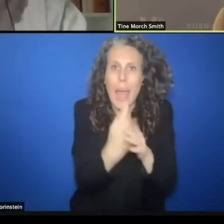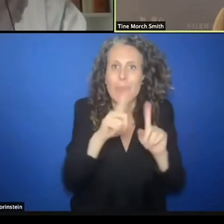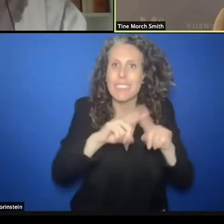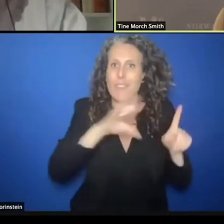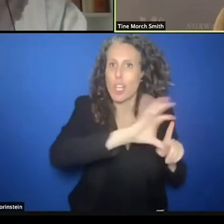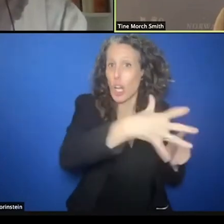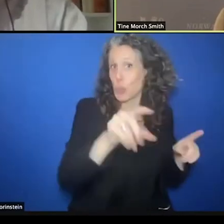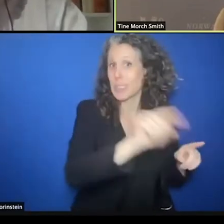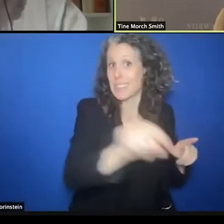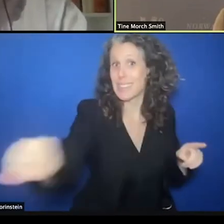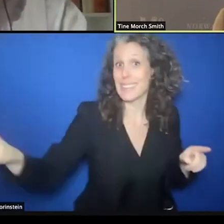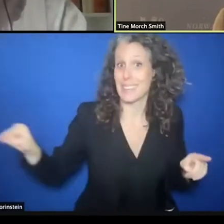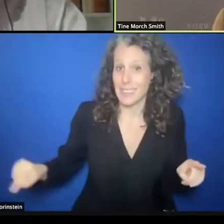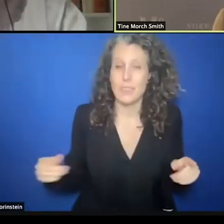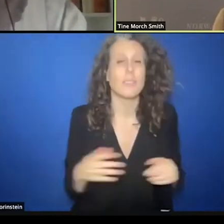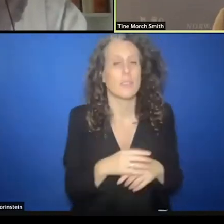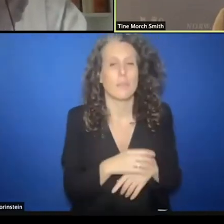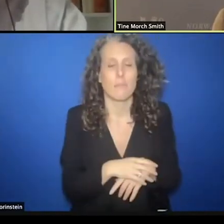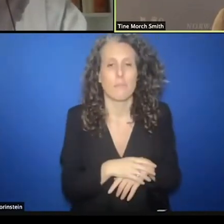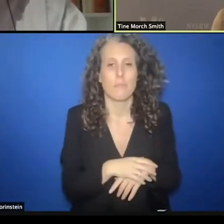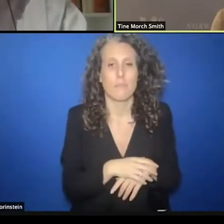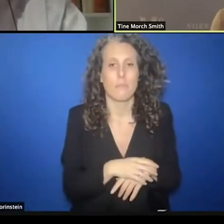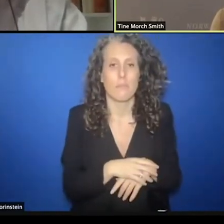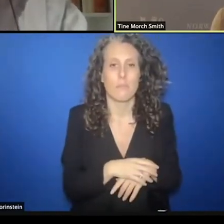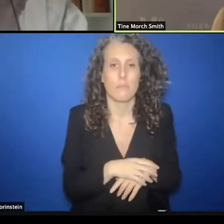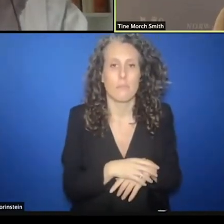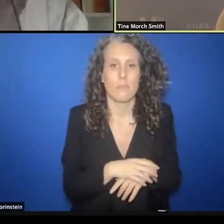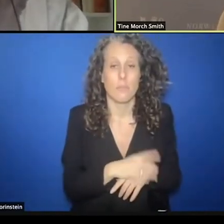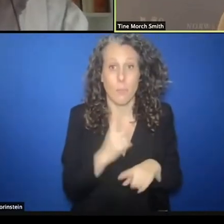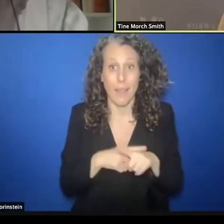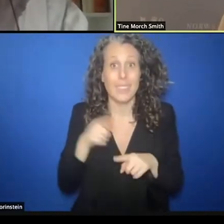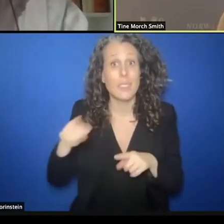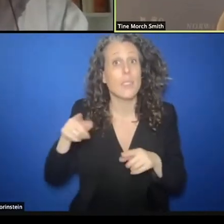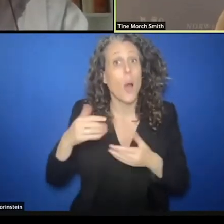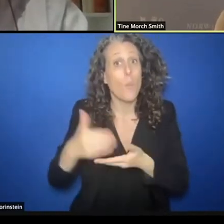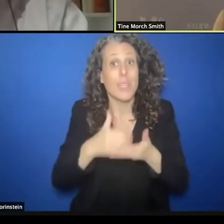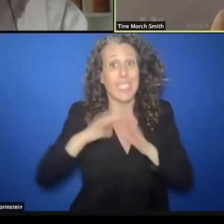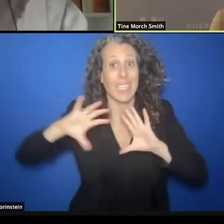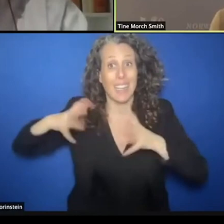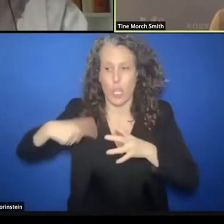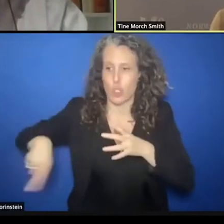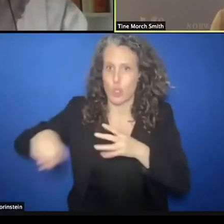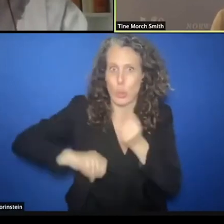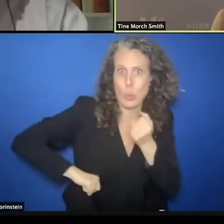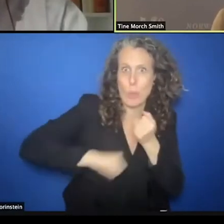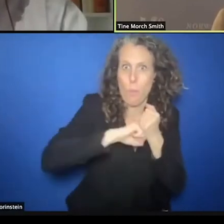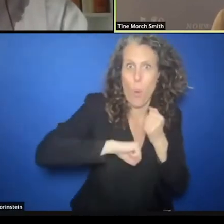support from the protection cluster in providing the timely and relevant country information will